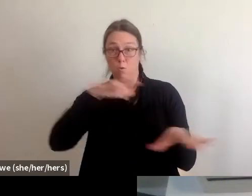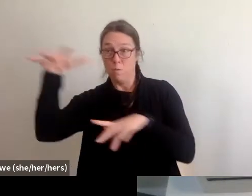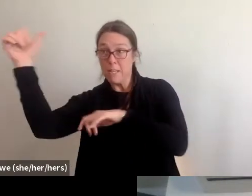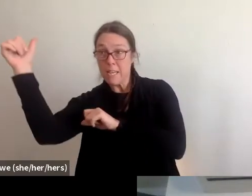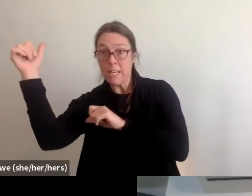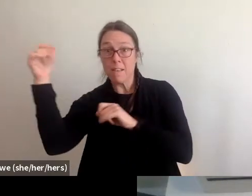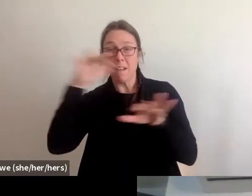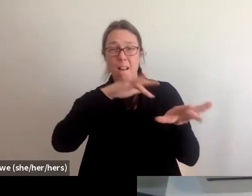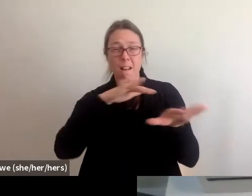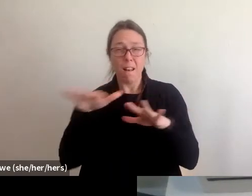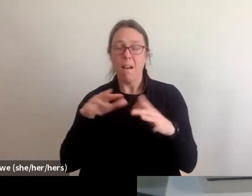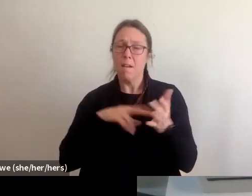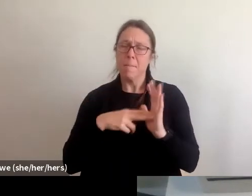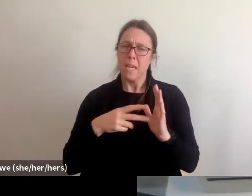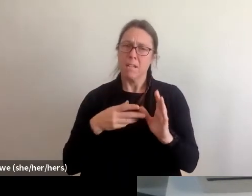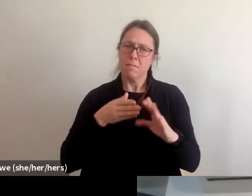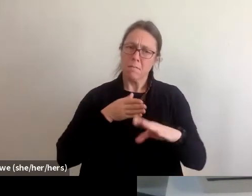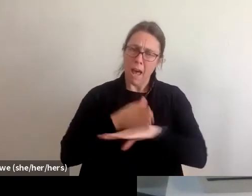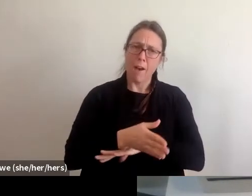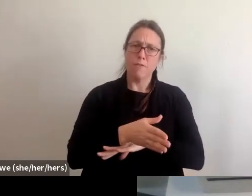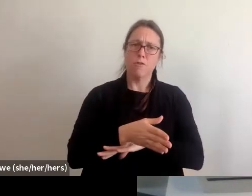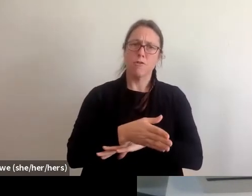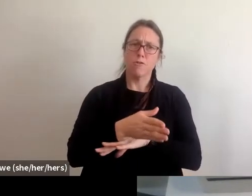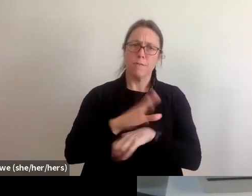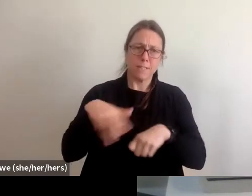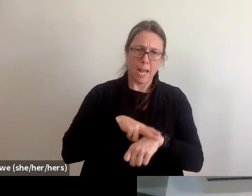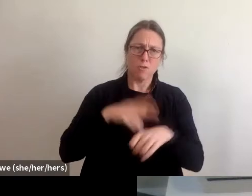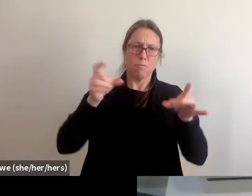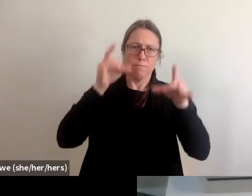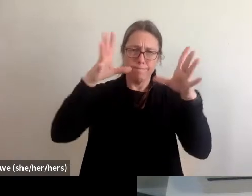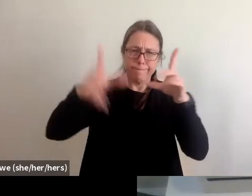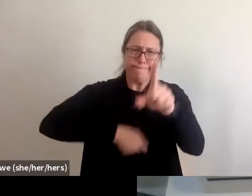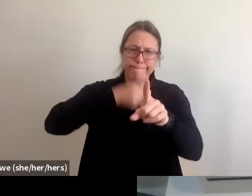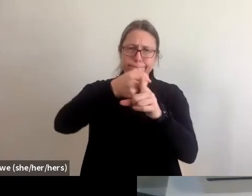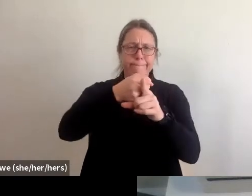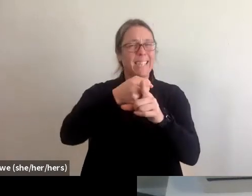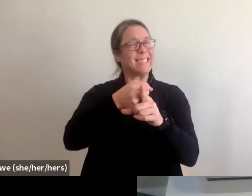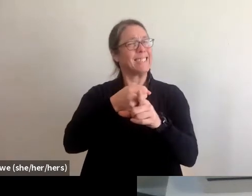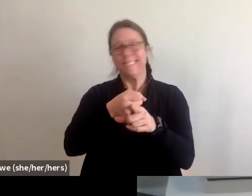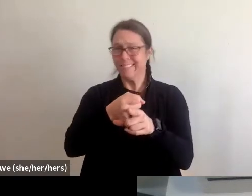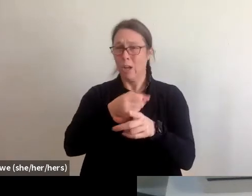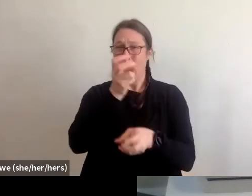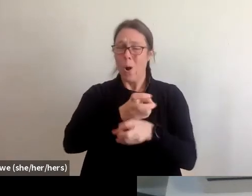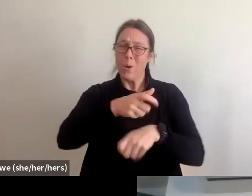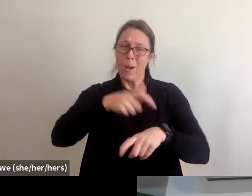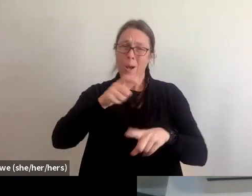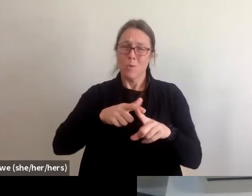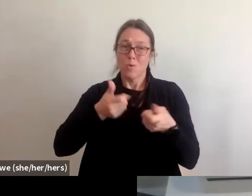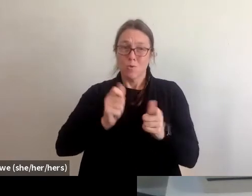So oftentimes directly after a disaster is not the best time to try and kind of get connected with that.